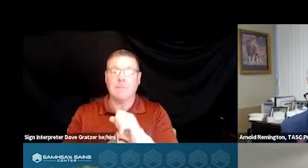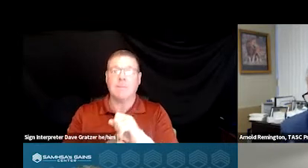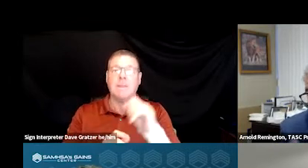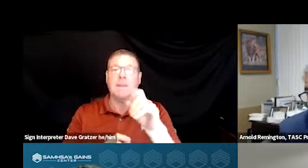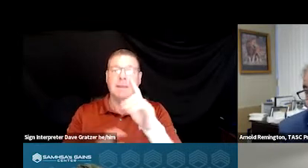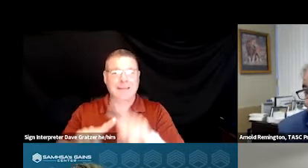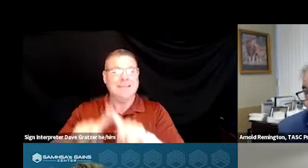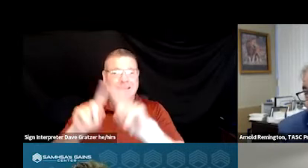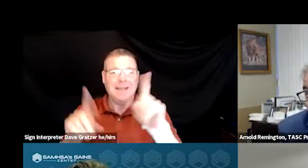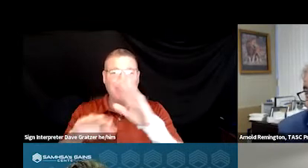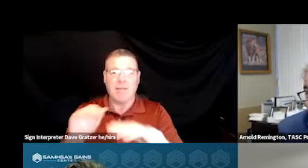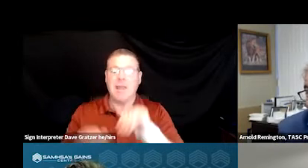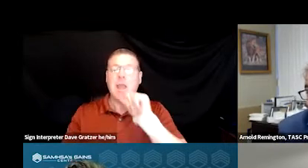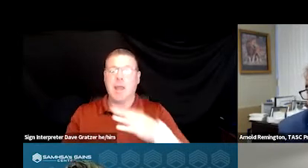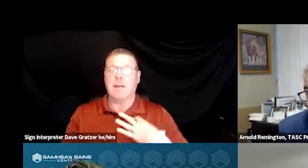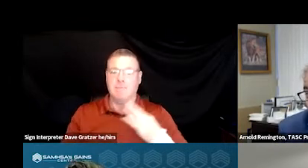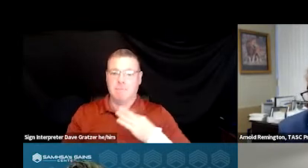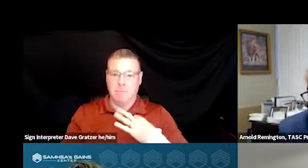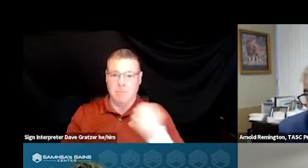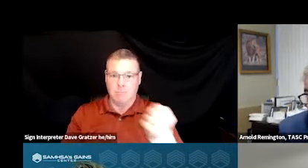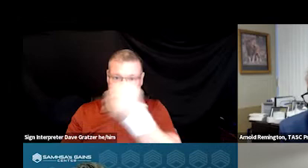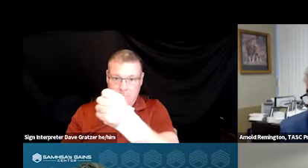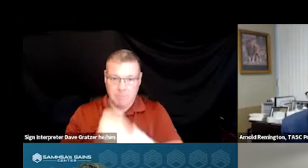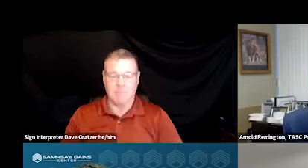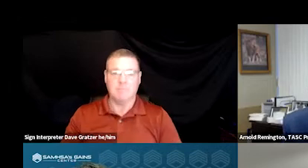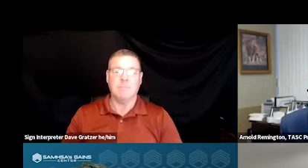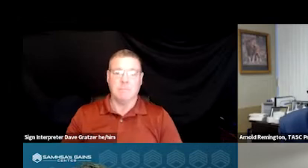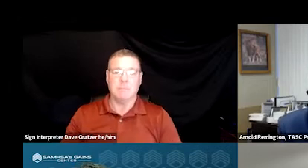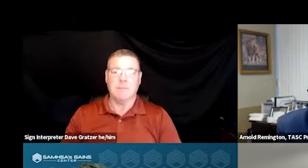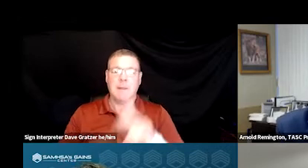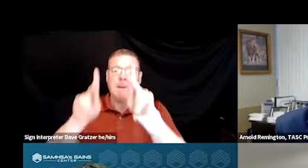different than an involuntary placement. So we're getting that person somewhere else,